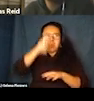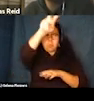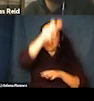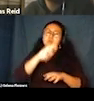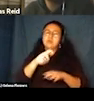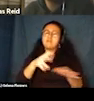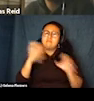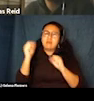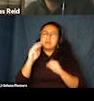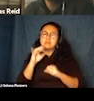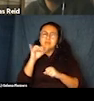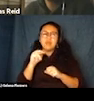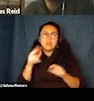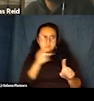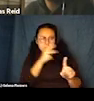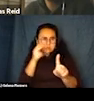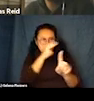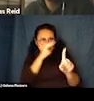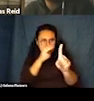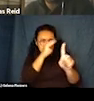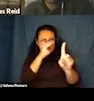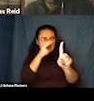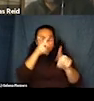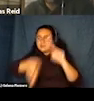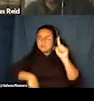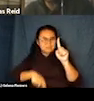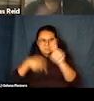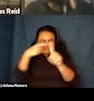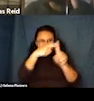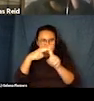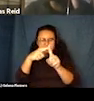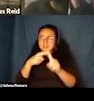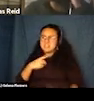into the tower so fast that McClane can't aim properly. Damn hamster.